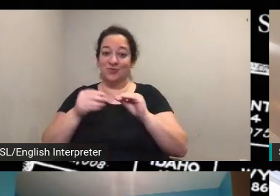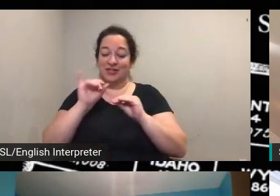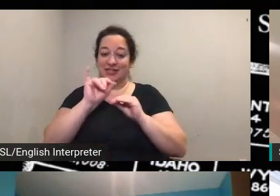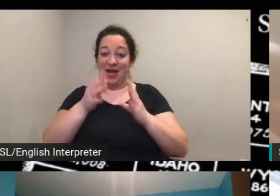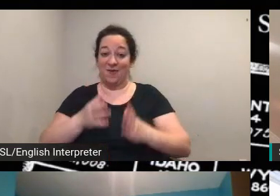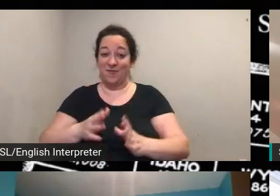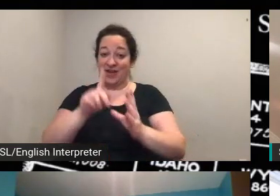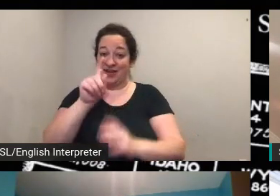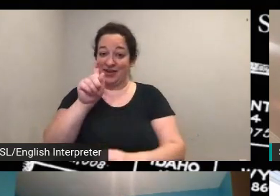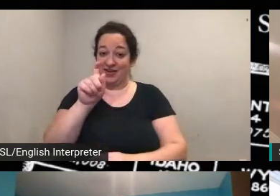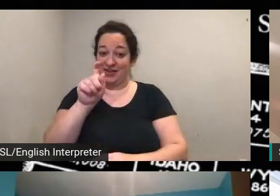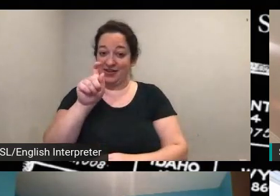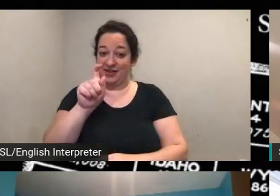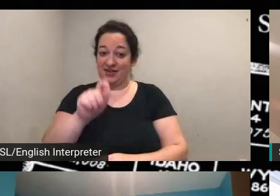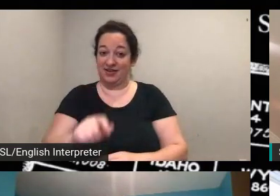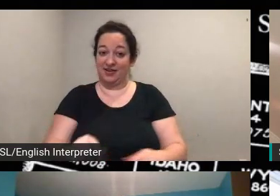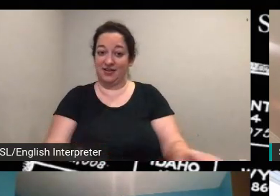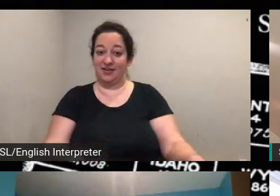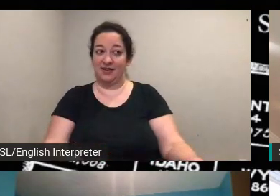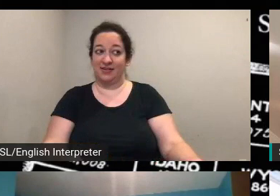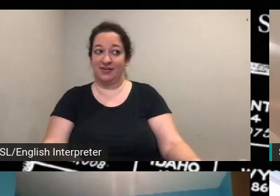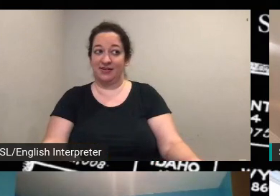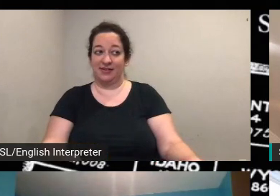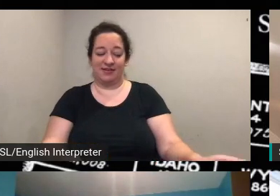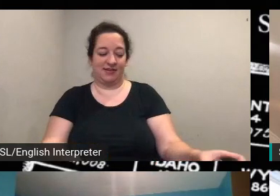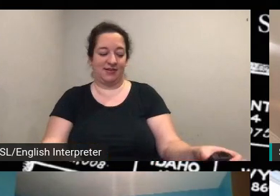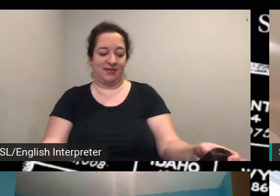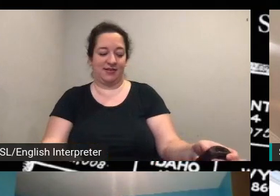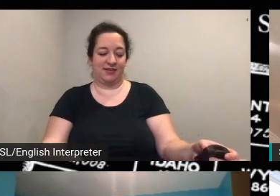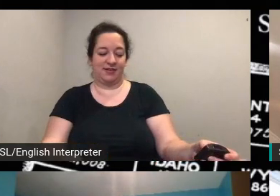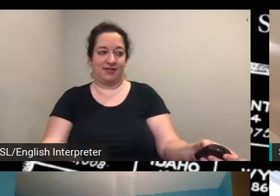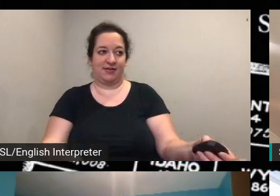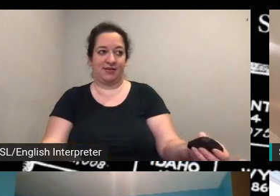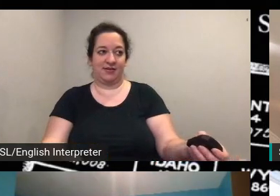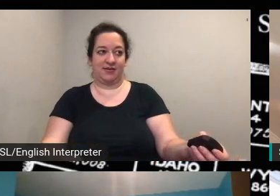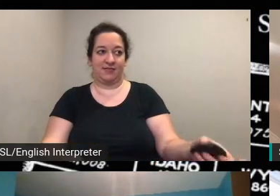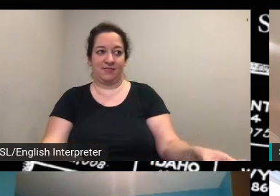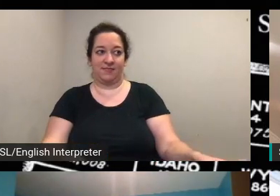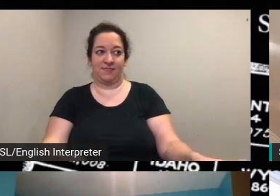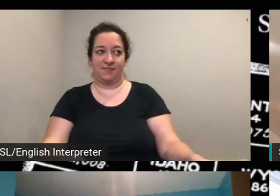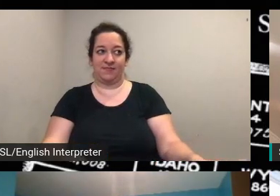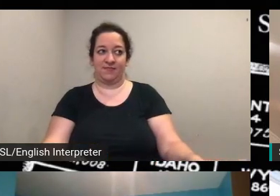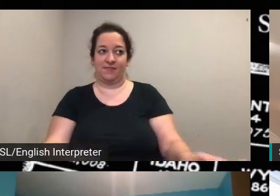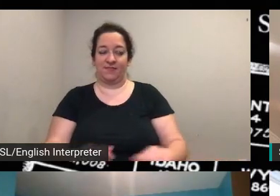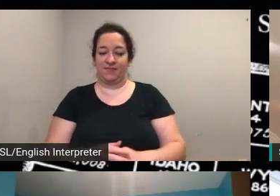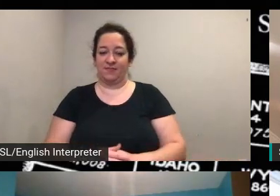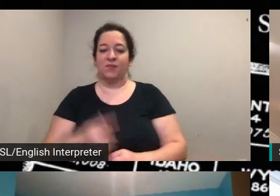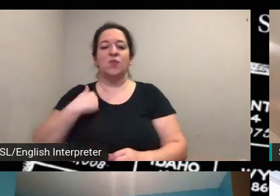uh i think that that we would love to see sort of all